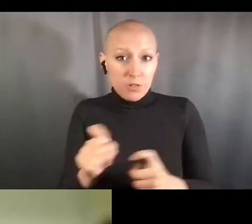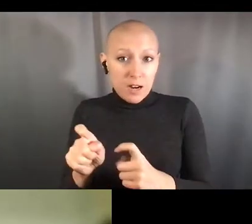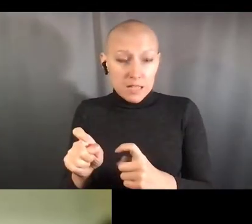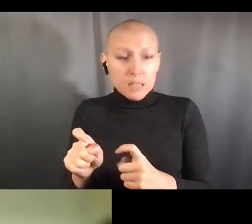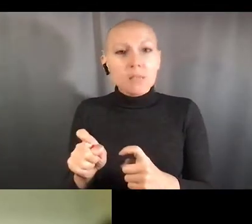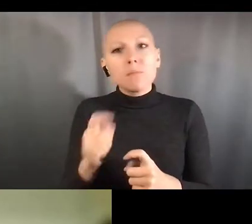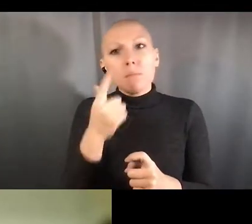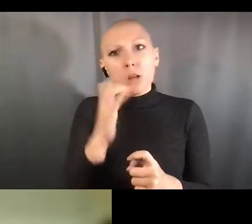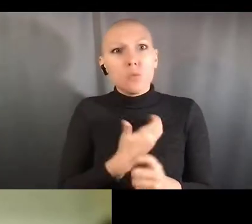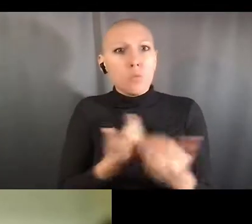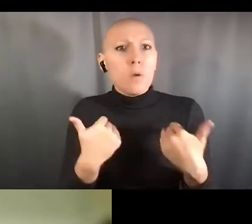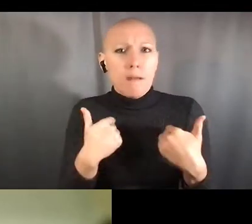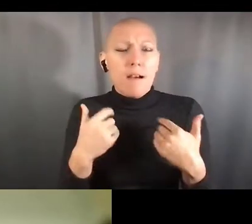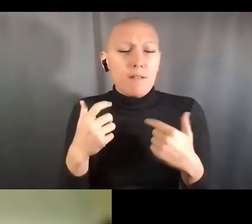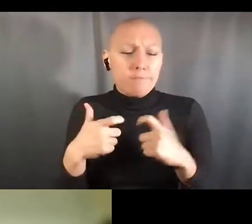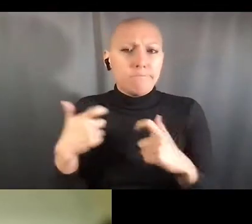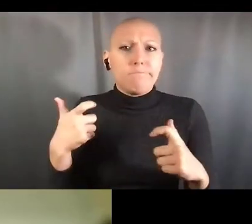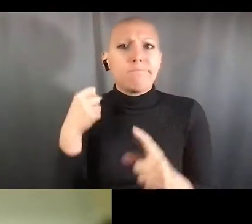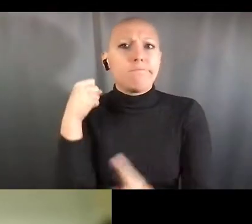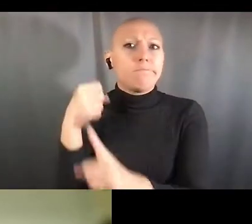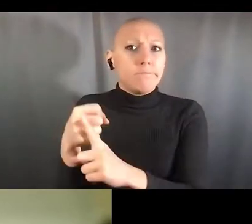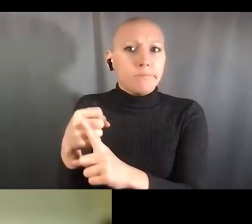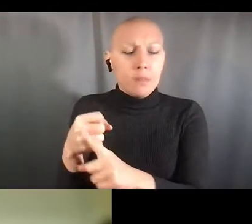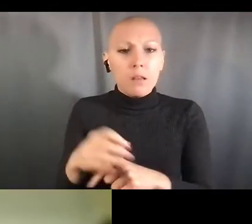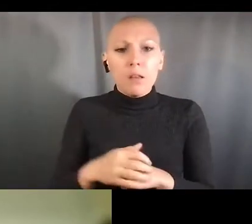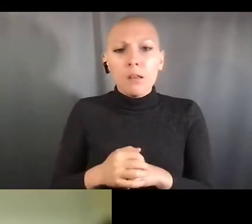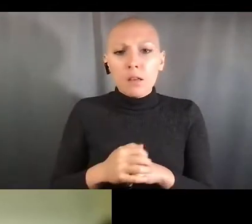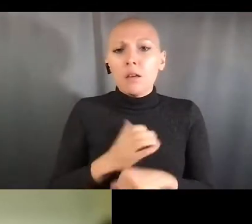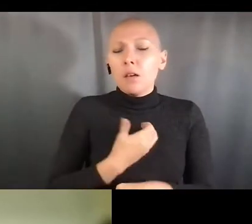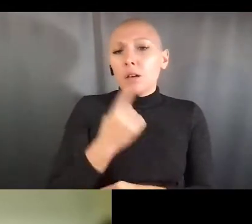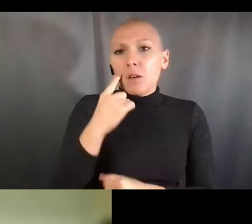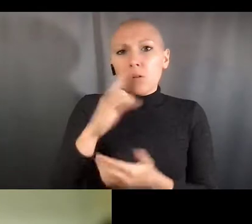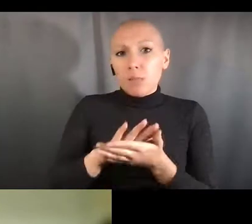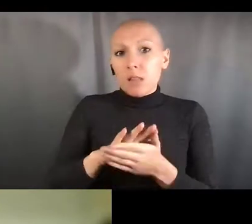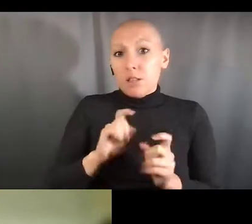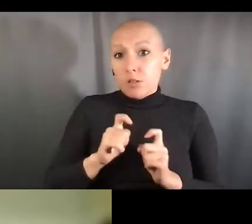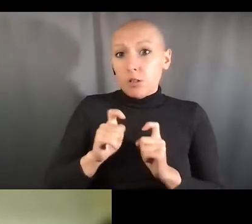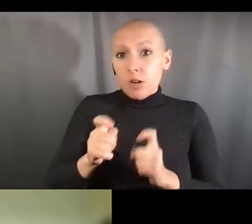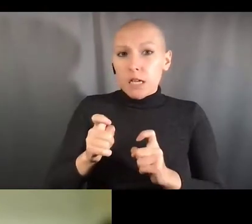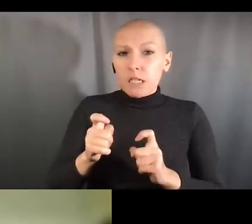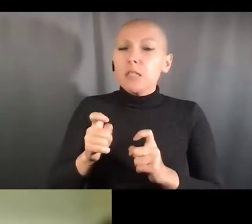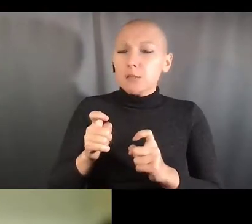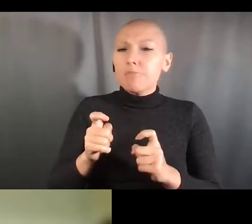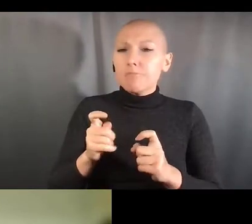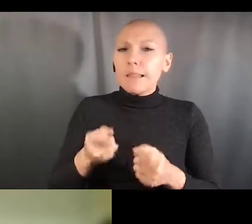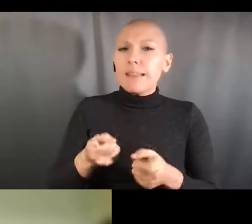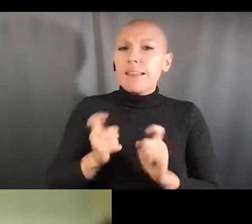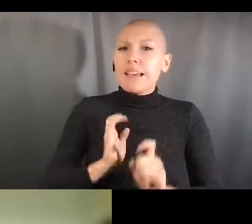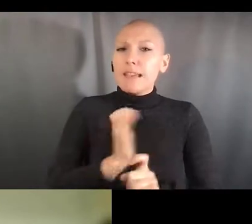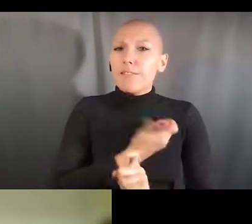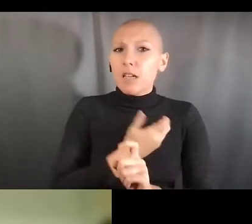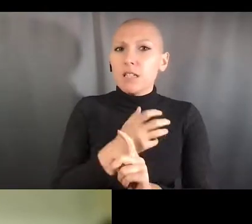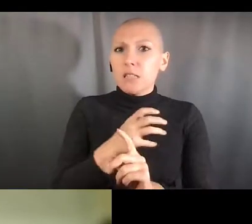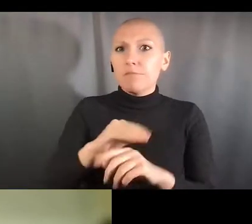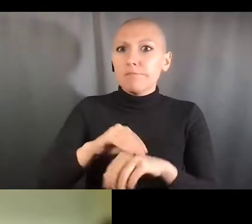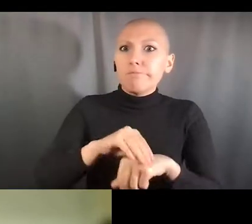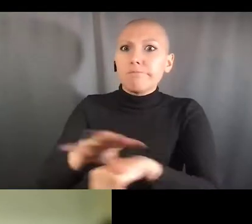if they're incorporated into your didactic curriculum. The other benefit of it for any of you